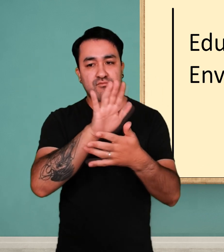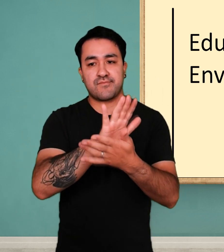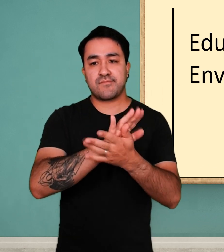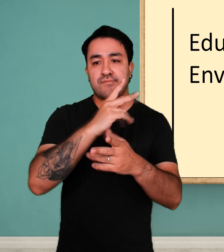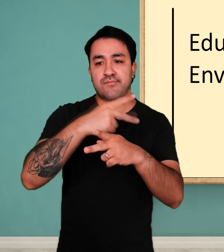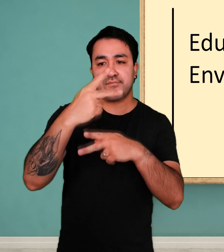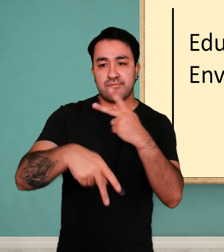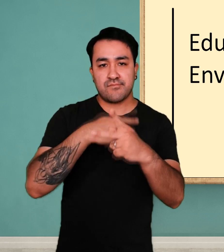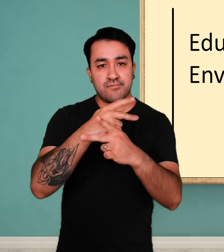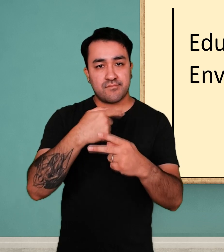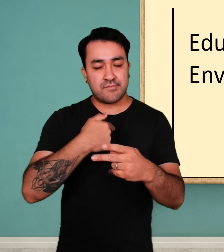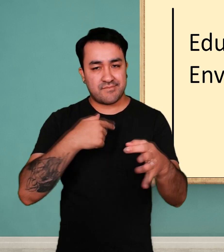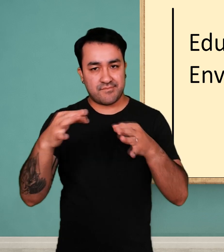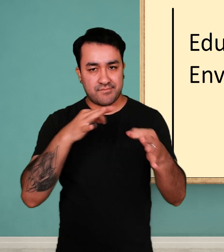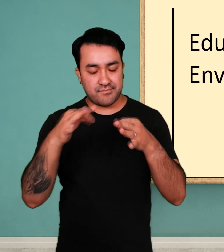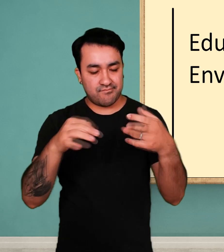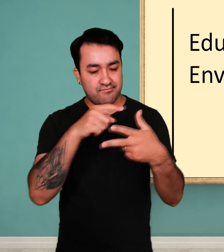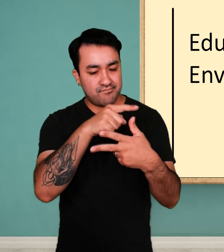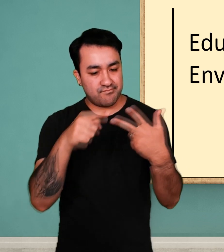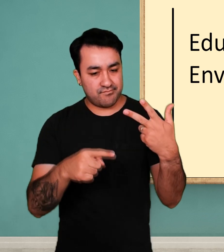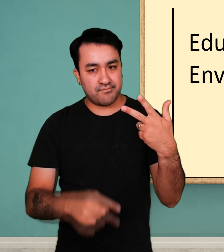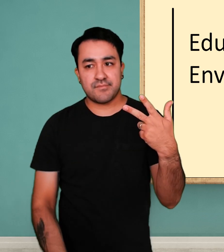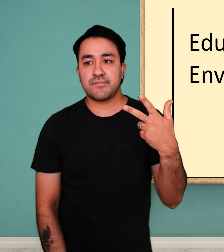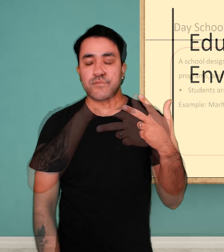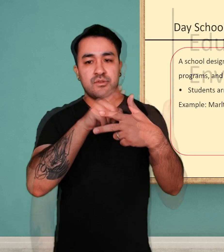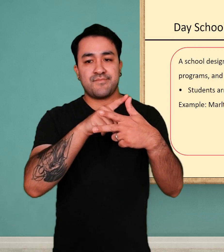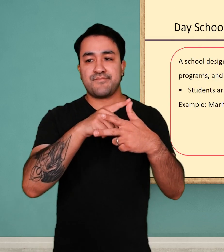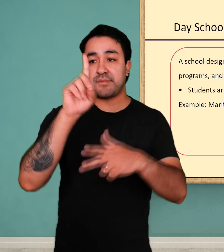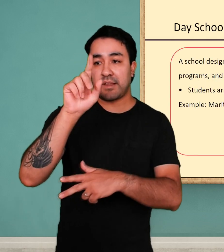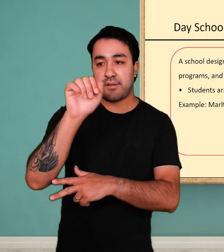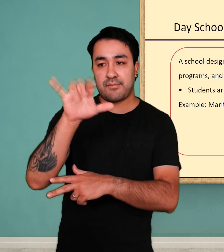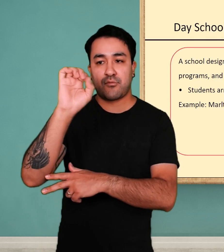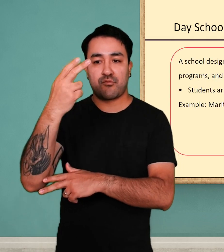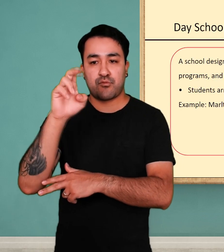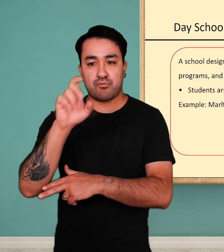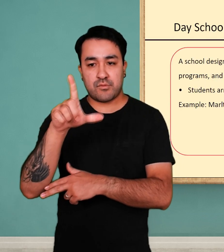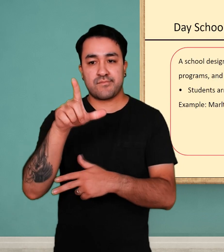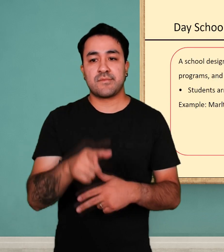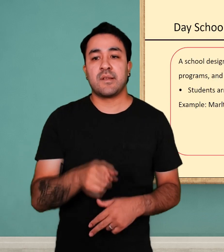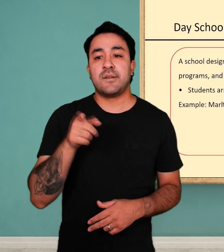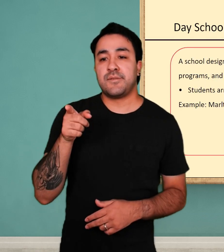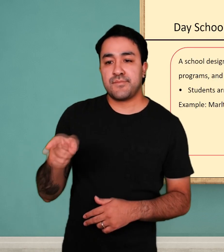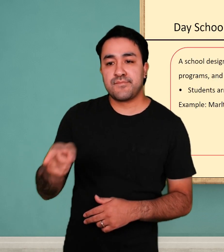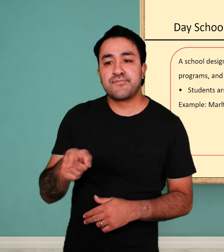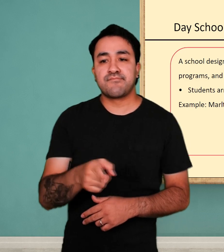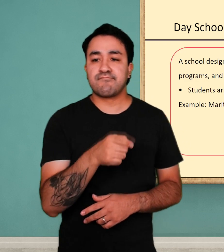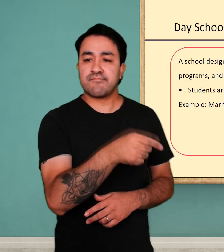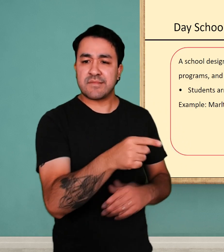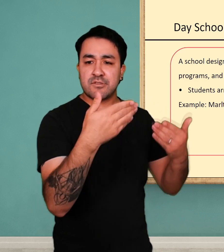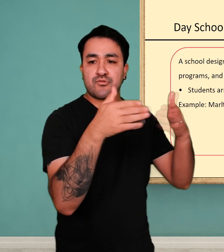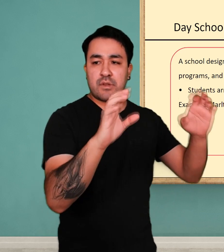We’ll start with two similar to a U.S. public school. The first is day schooling. A day school